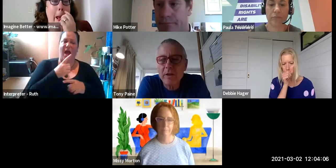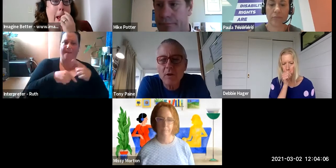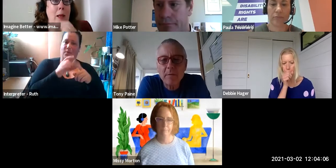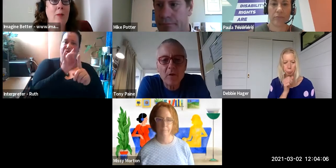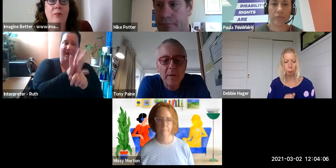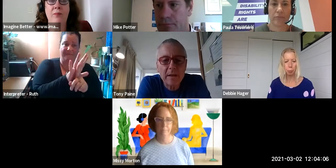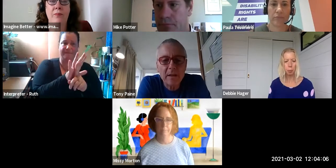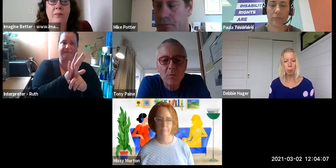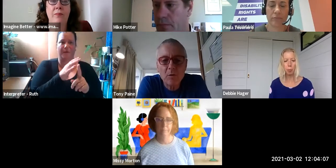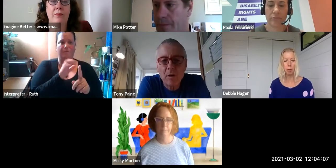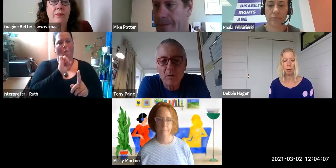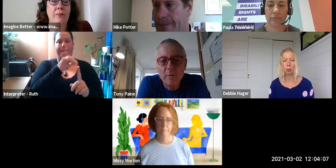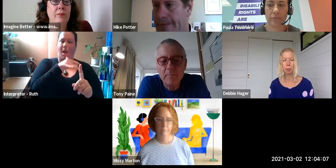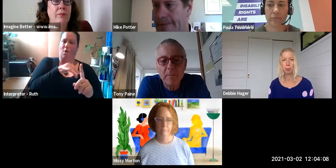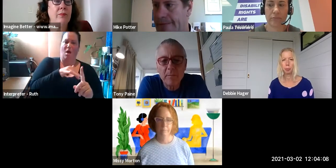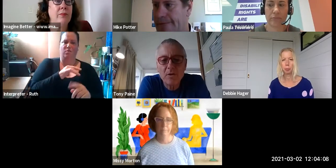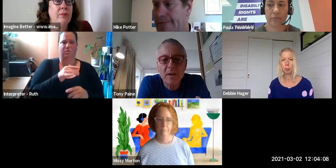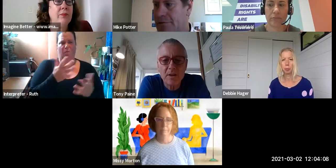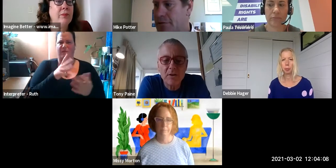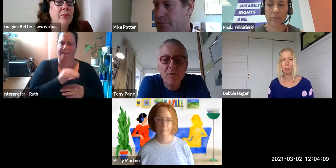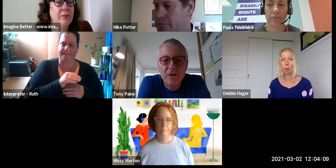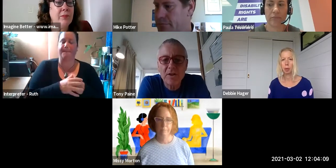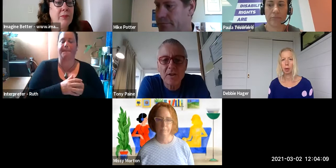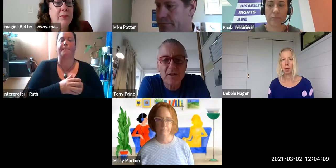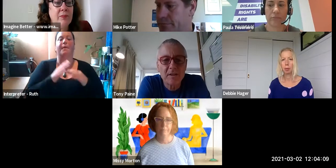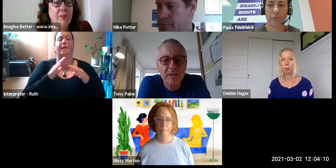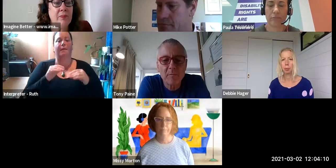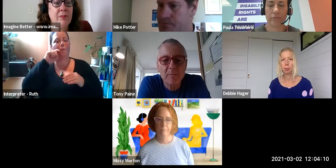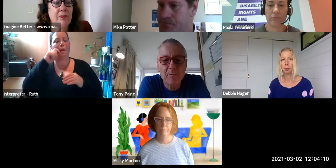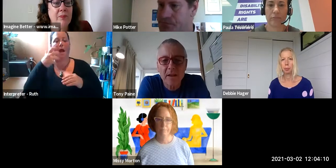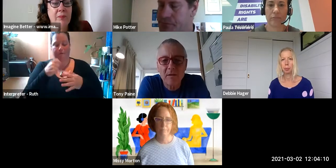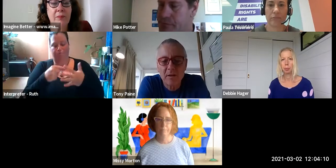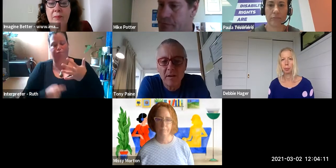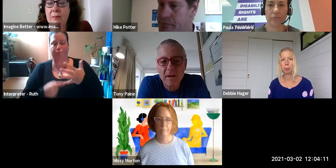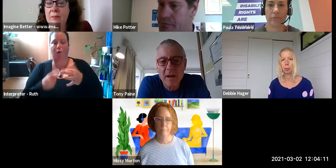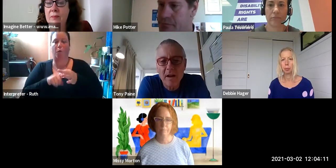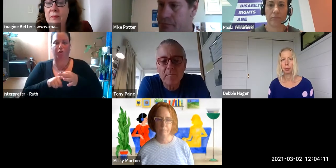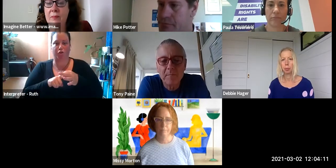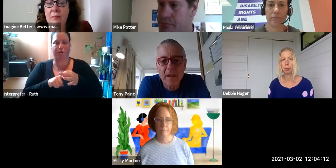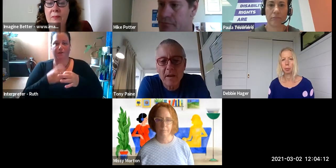you're coming from. And then I'll be posing a series of questions to the panelists and